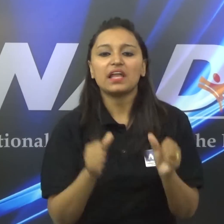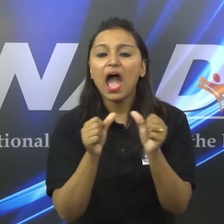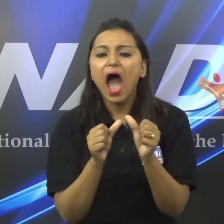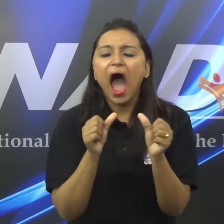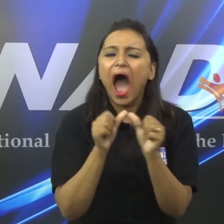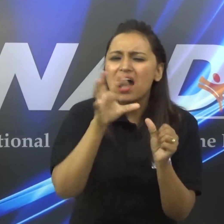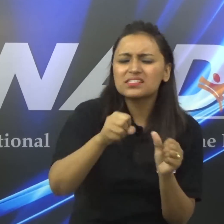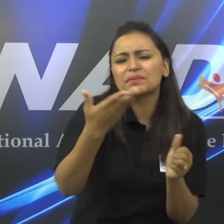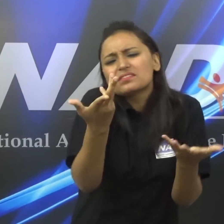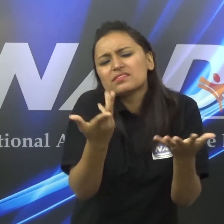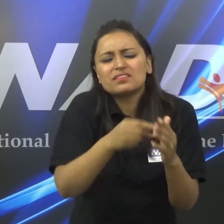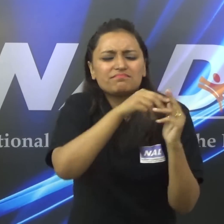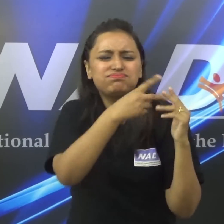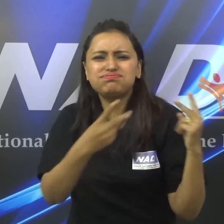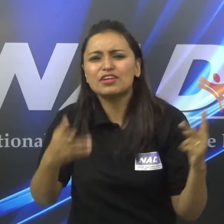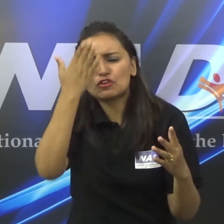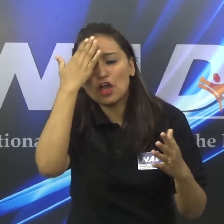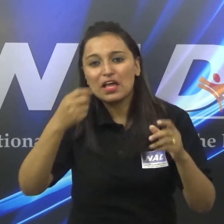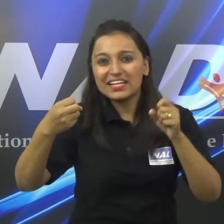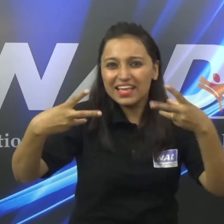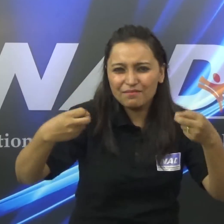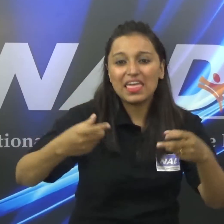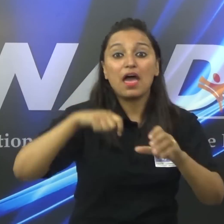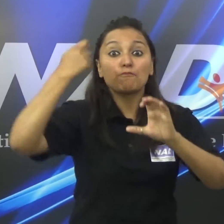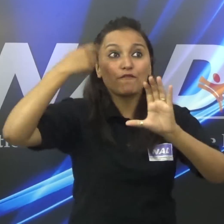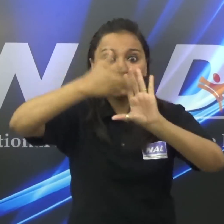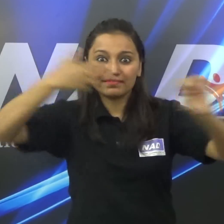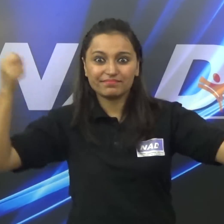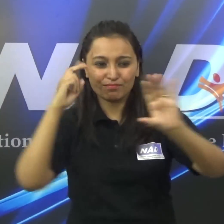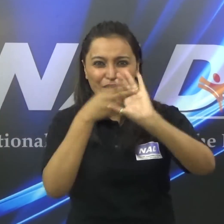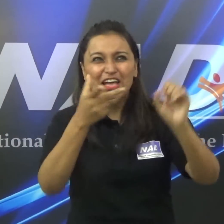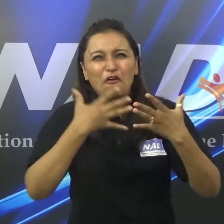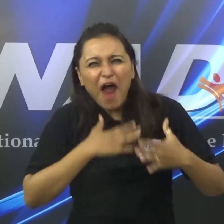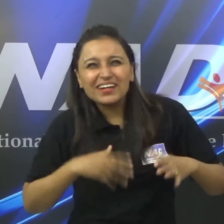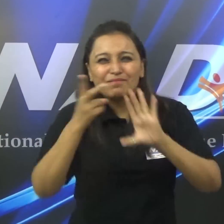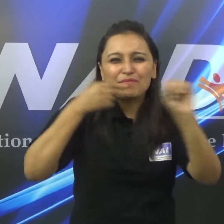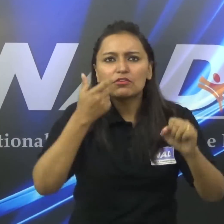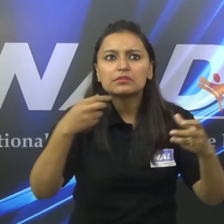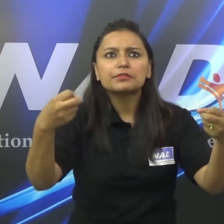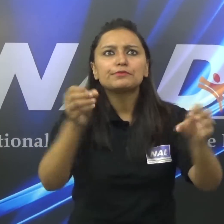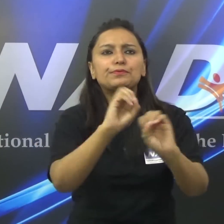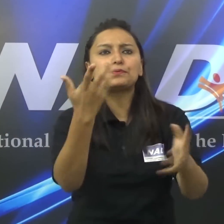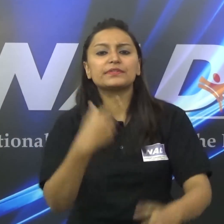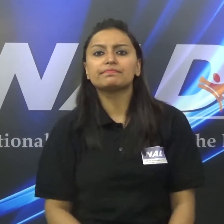Accessibility involves different things like captioning, for eg. You want to enjoy a movie but there is no captioning.